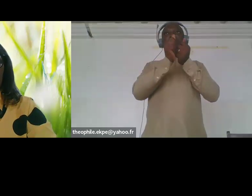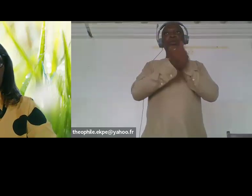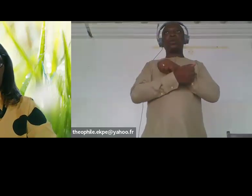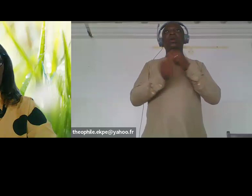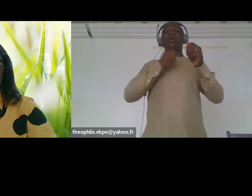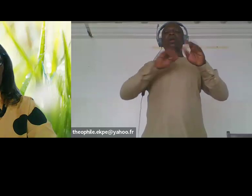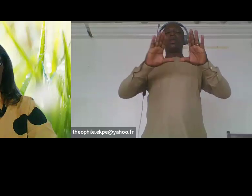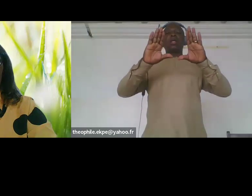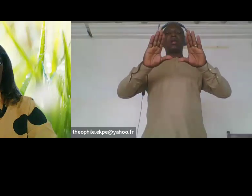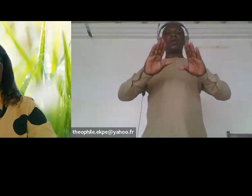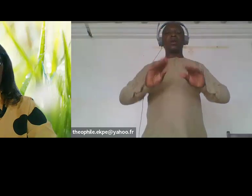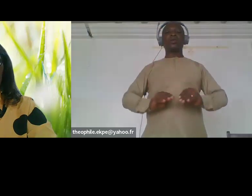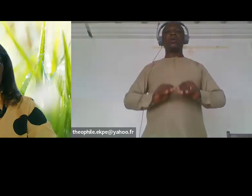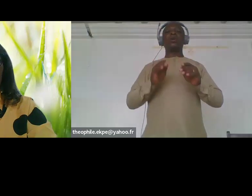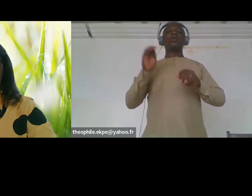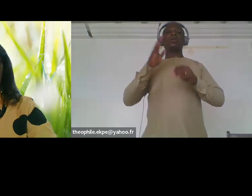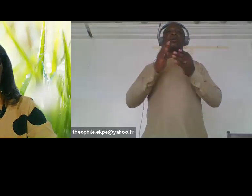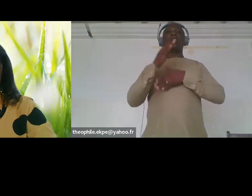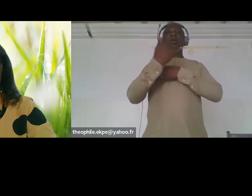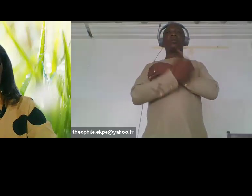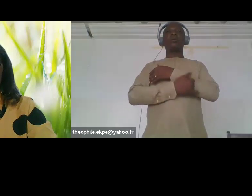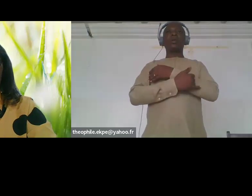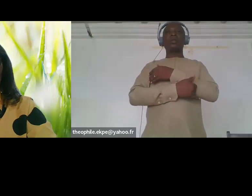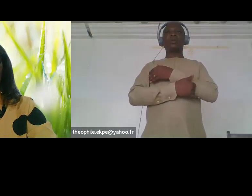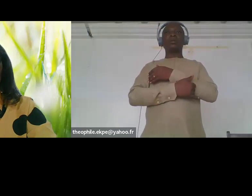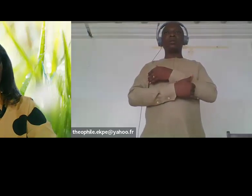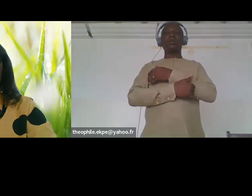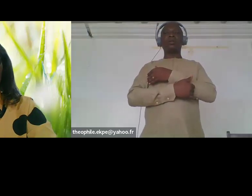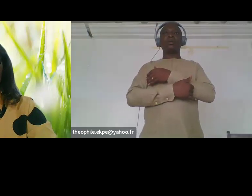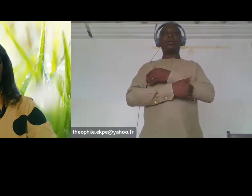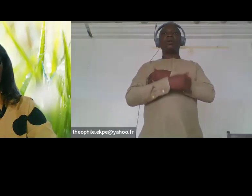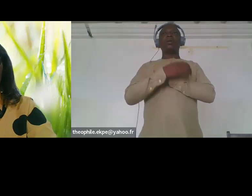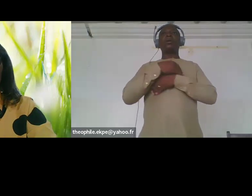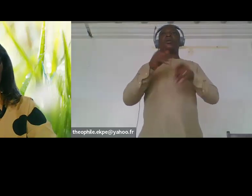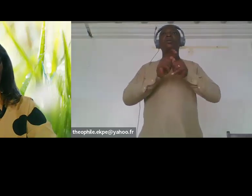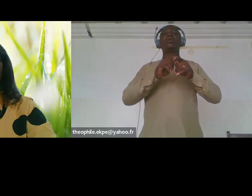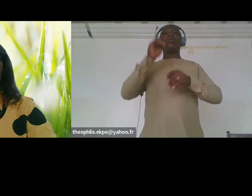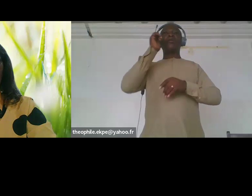countries girls and women with disabilities compared to their fow women